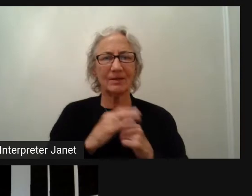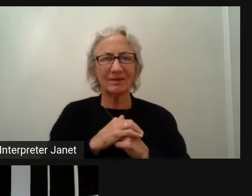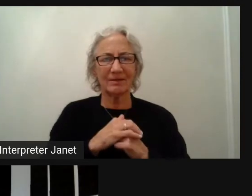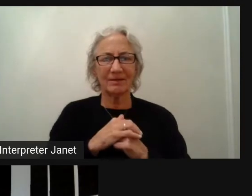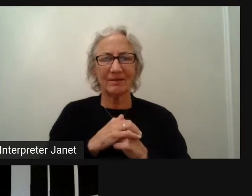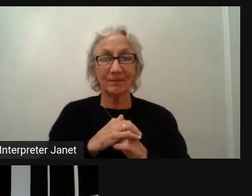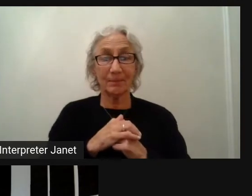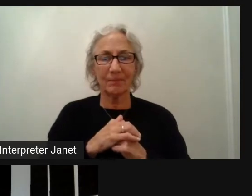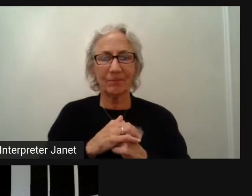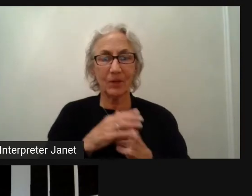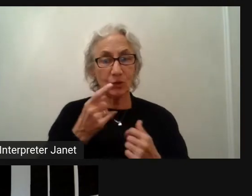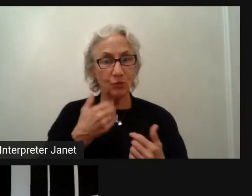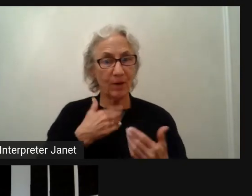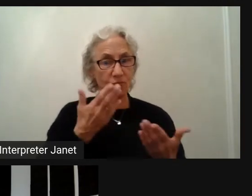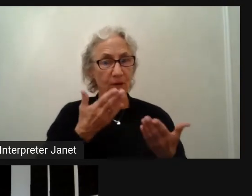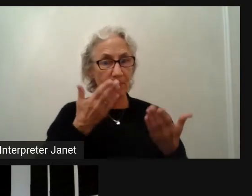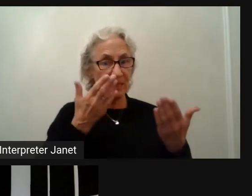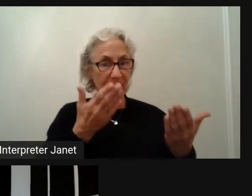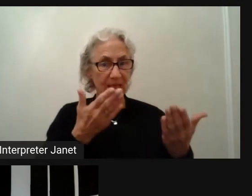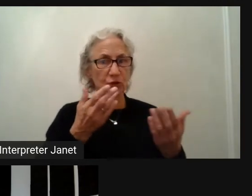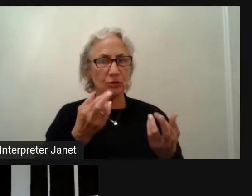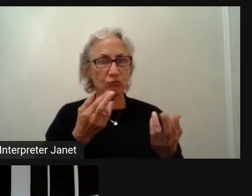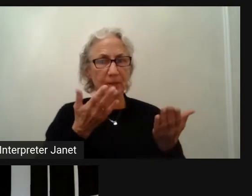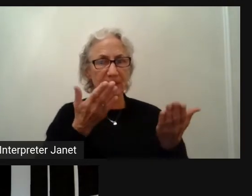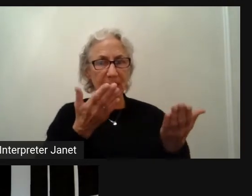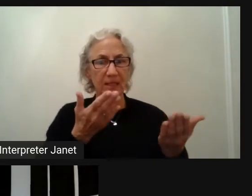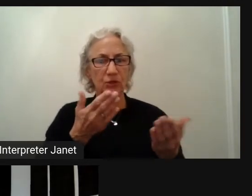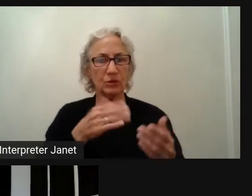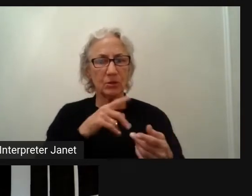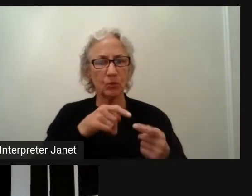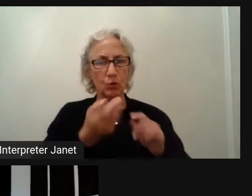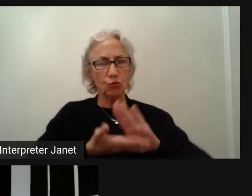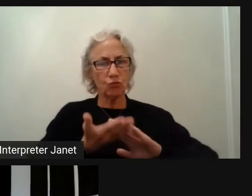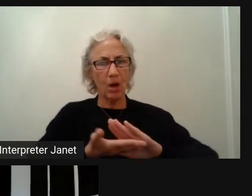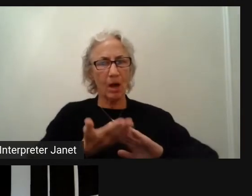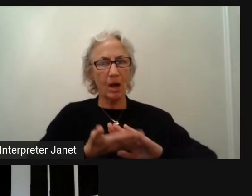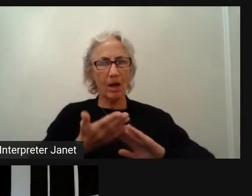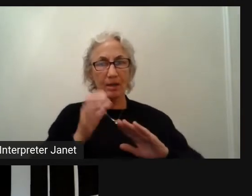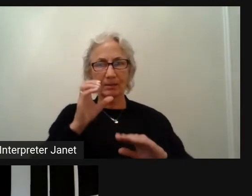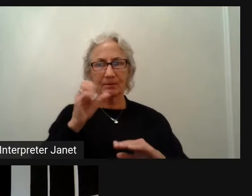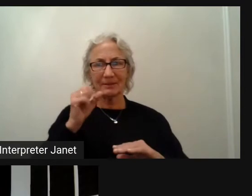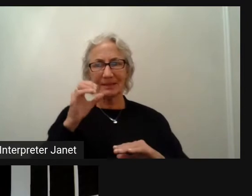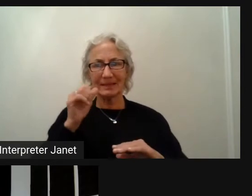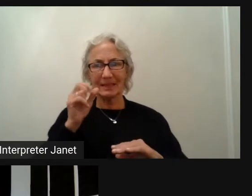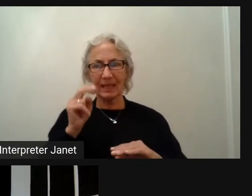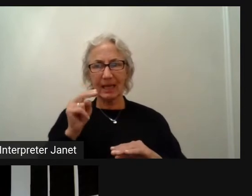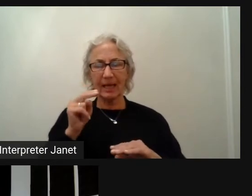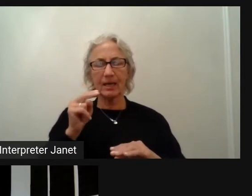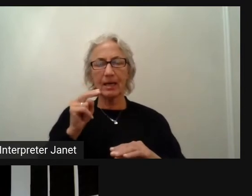Do you have recommendations for when you run these scans and the code is outside of your control, if it's in a plugin